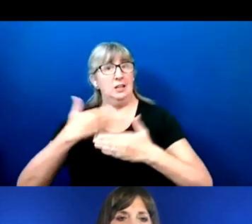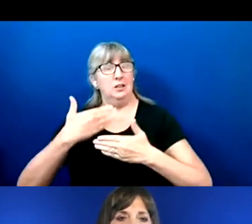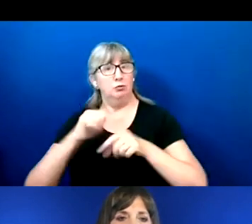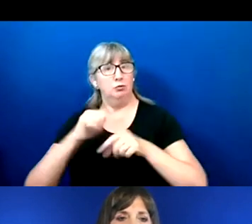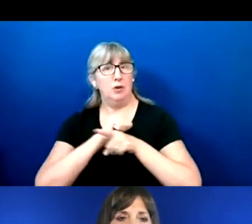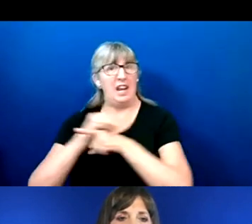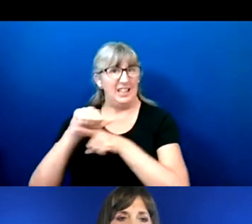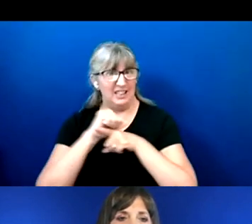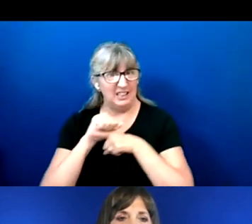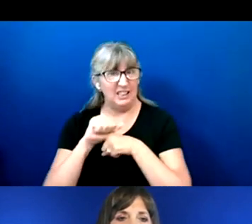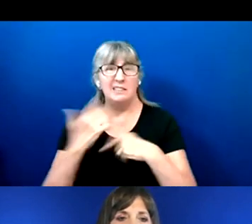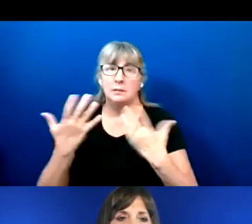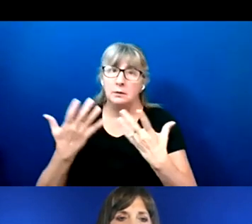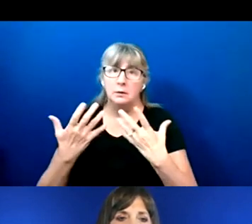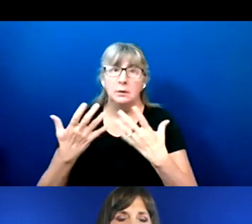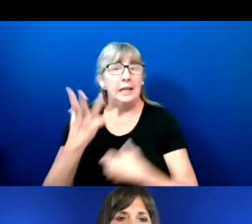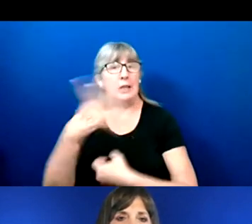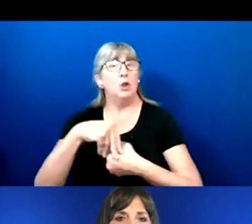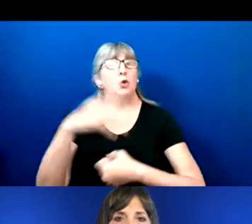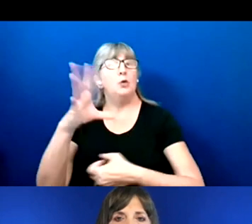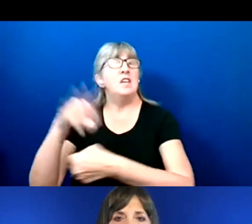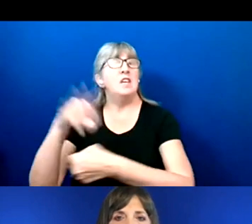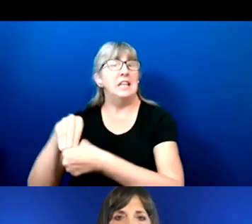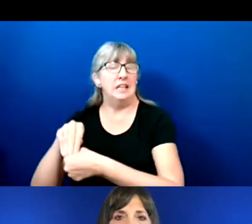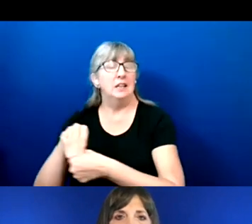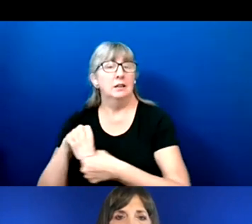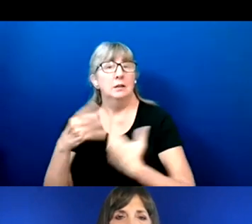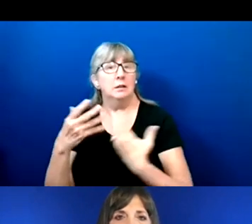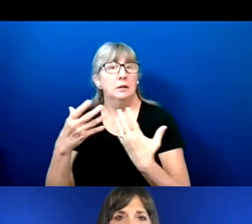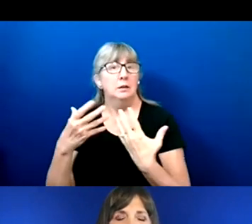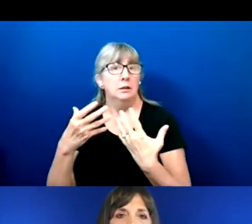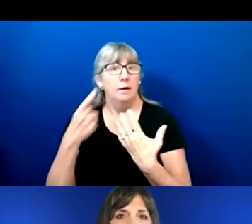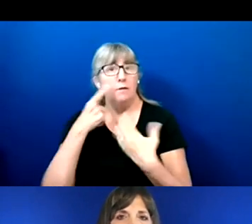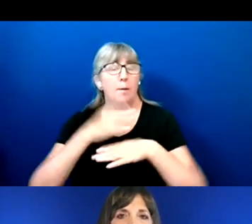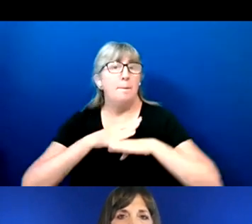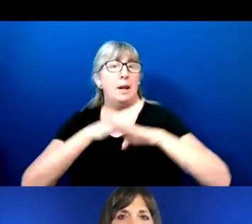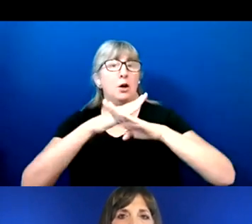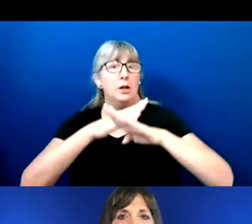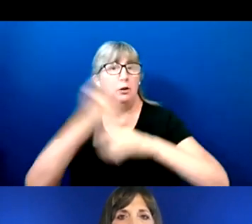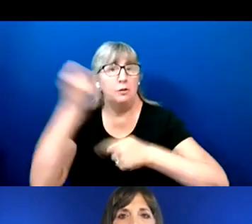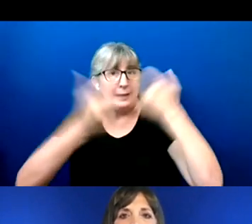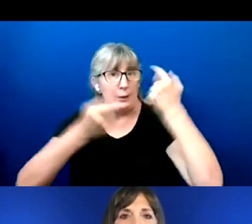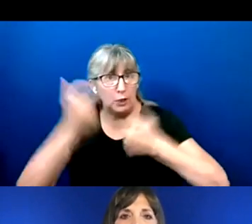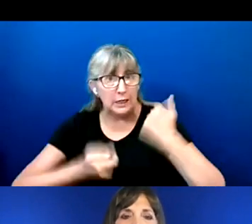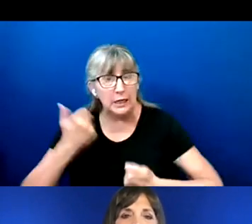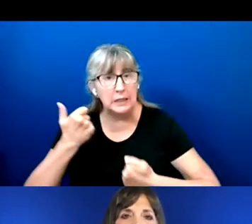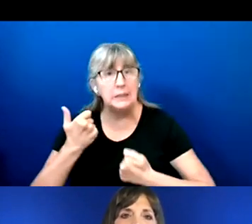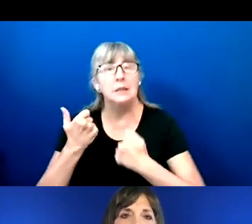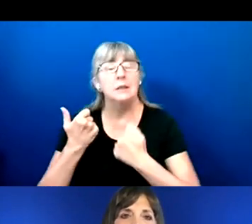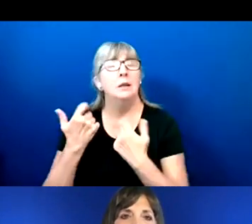I think inclusivity is a way to decrease barrier, as long as we're thinking about disability